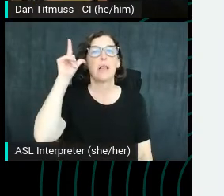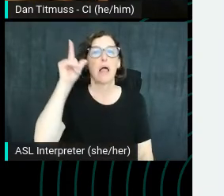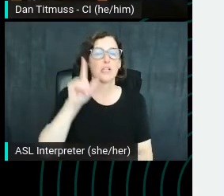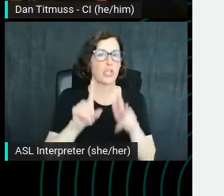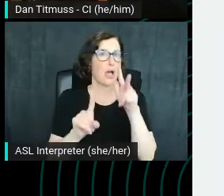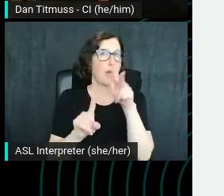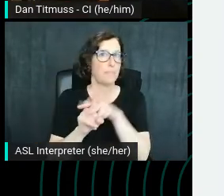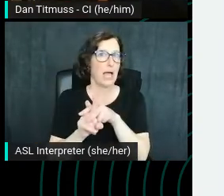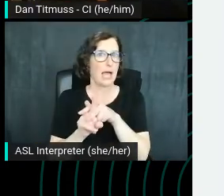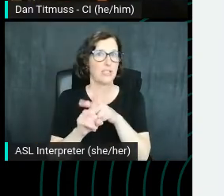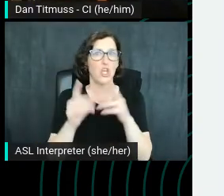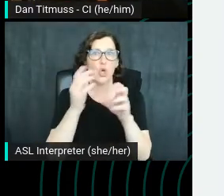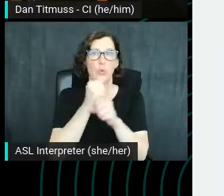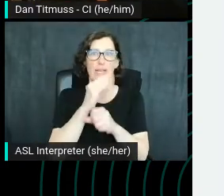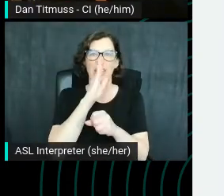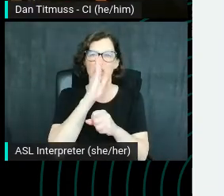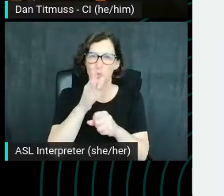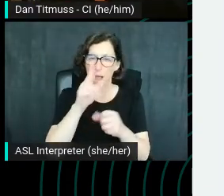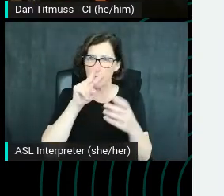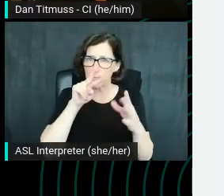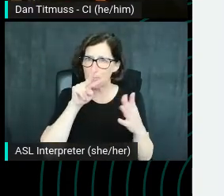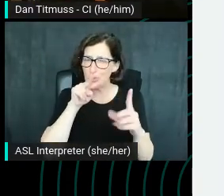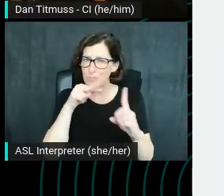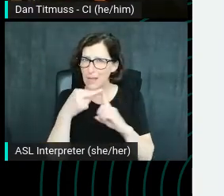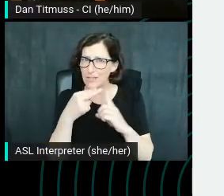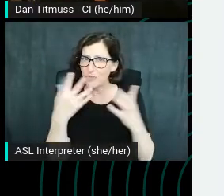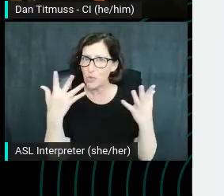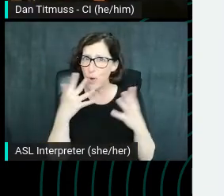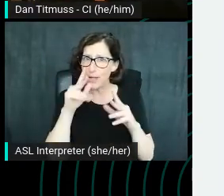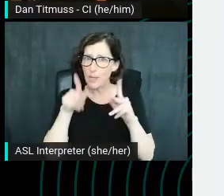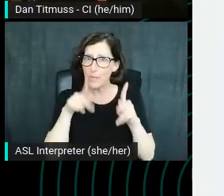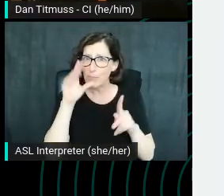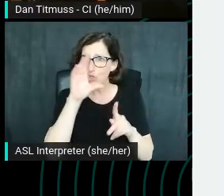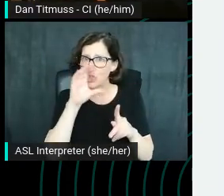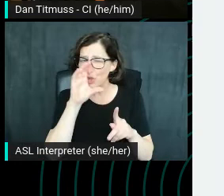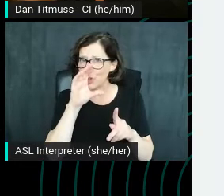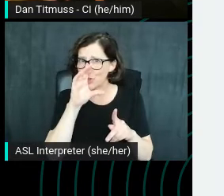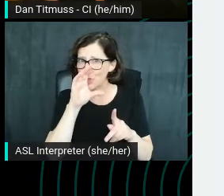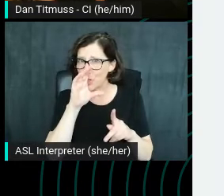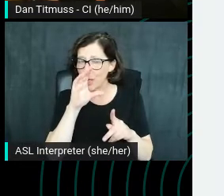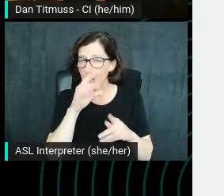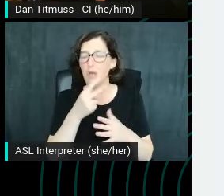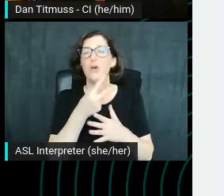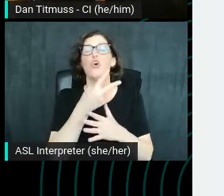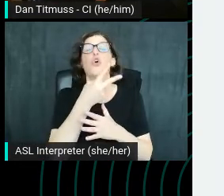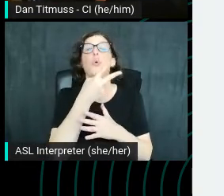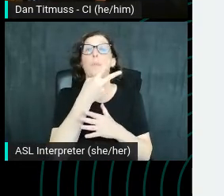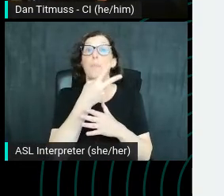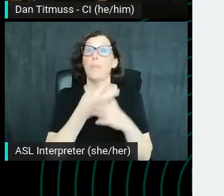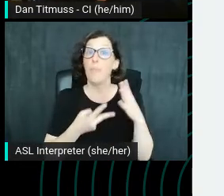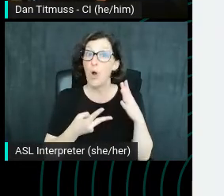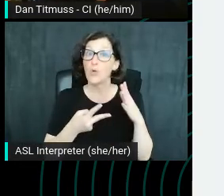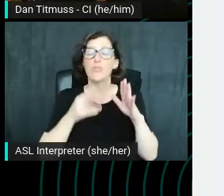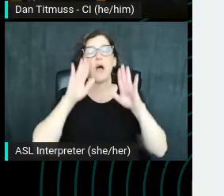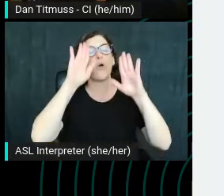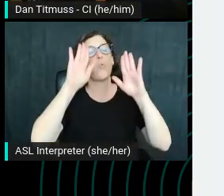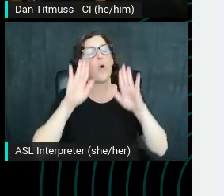We're getting a direct insight into what people are searching for. Both of these are great resources of inspiration.